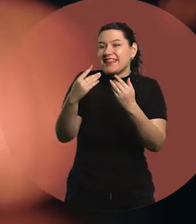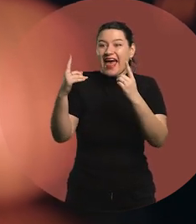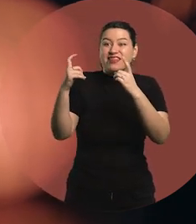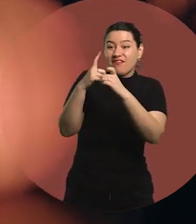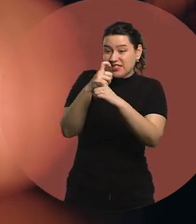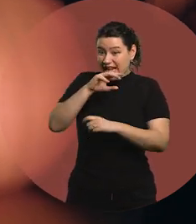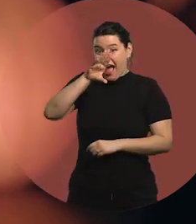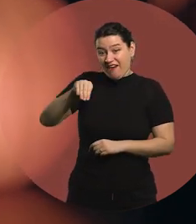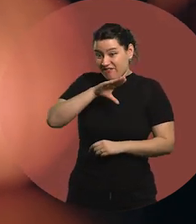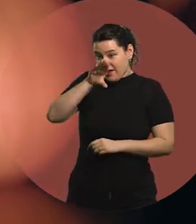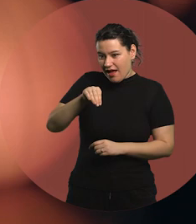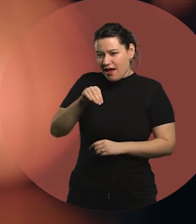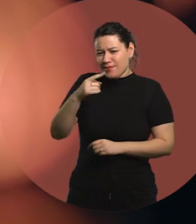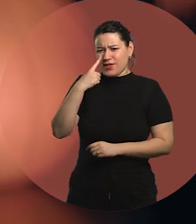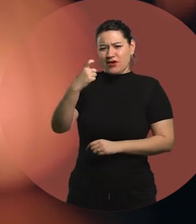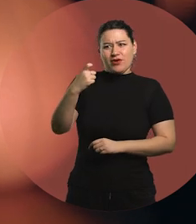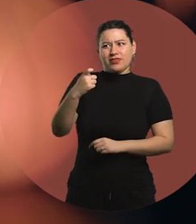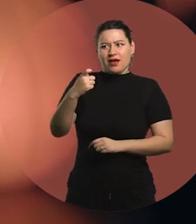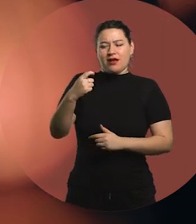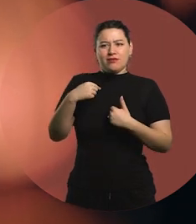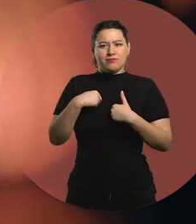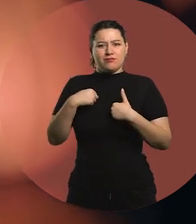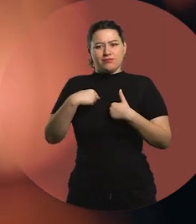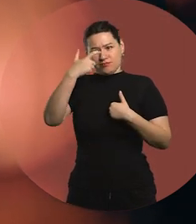I found my way as a teacher.